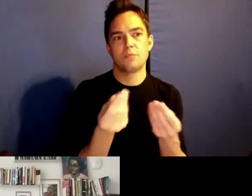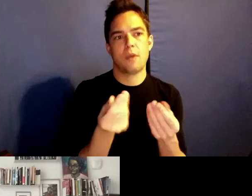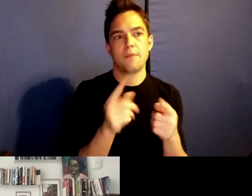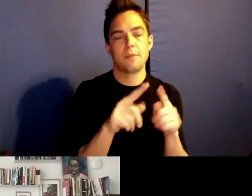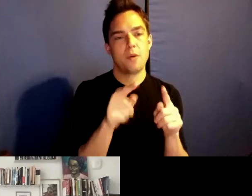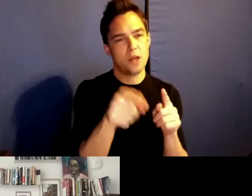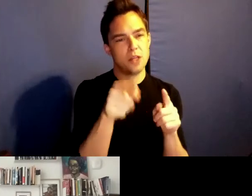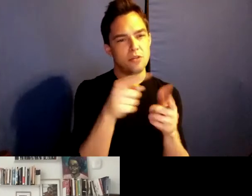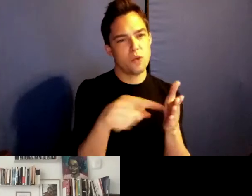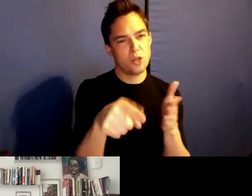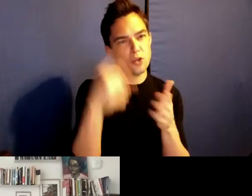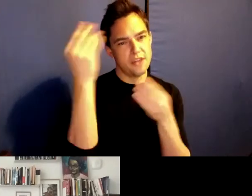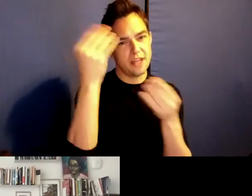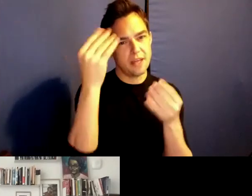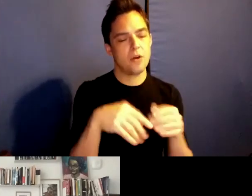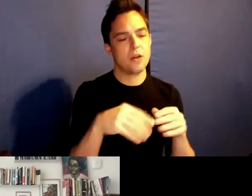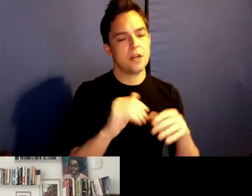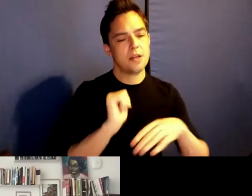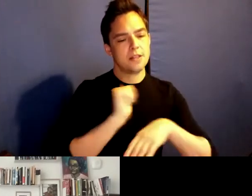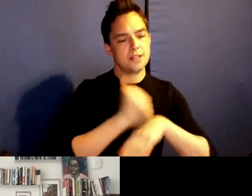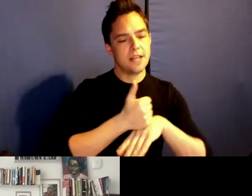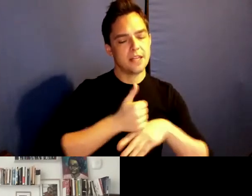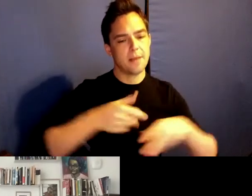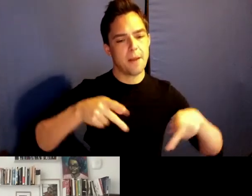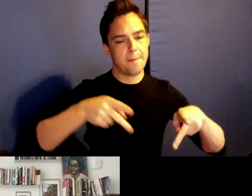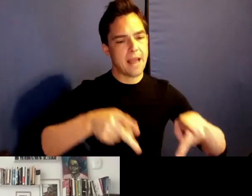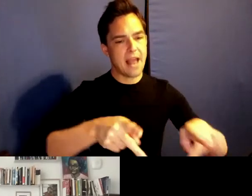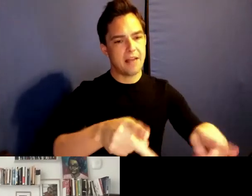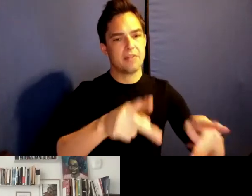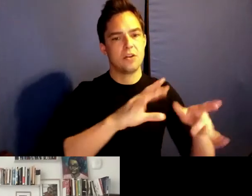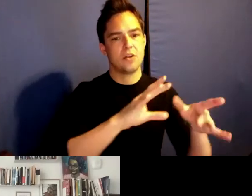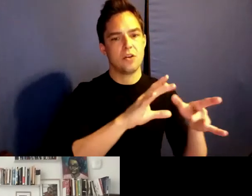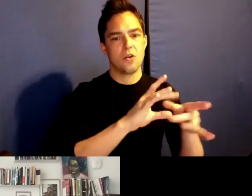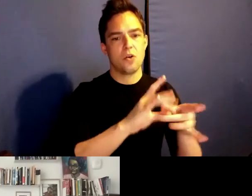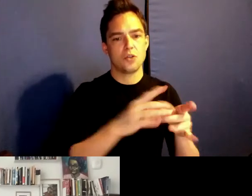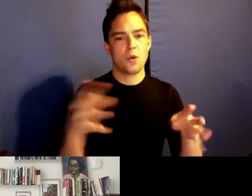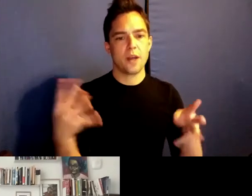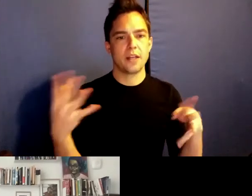a pathway for adjoining and others that have been laid down.